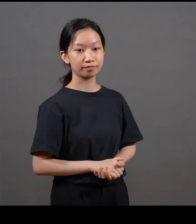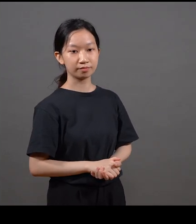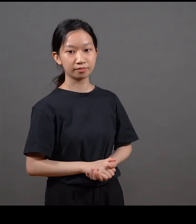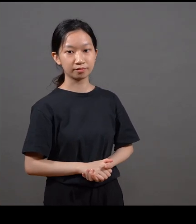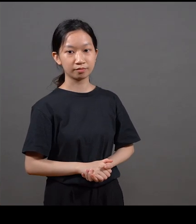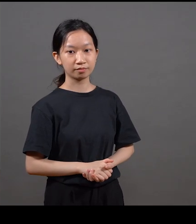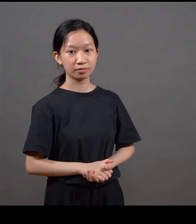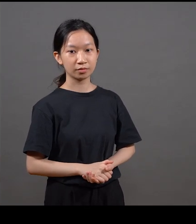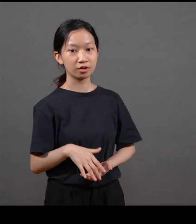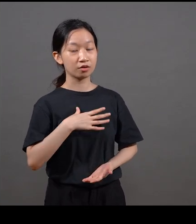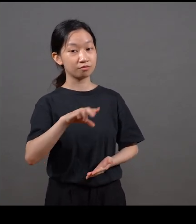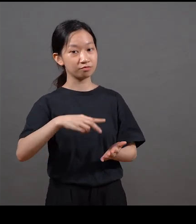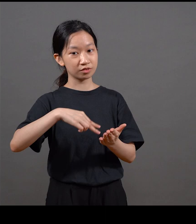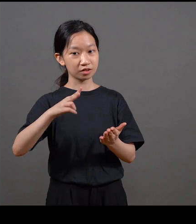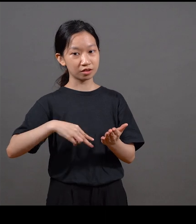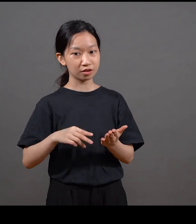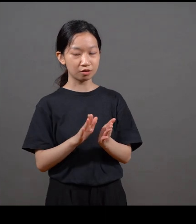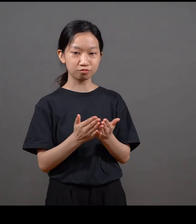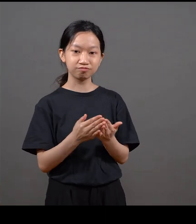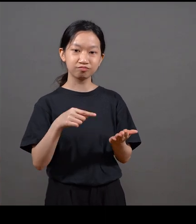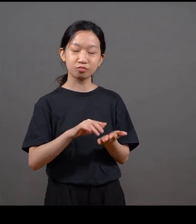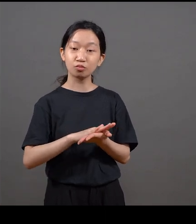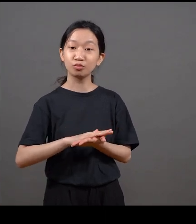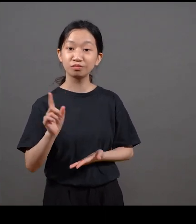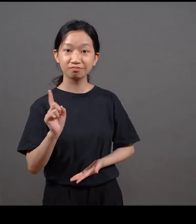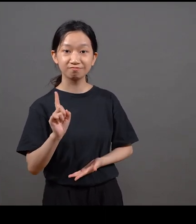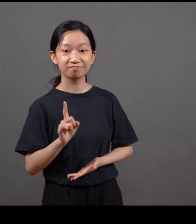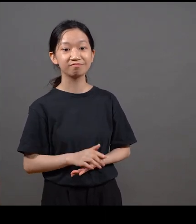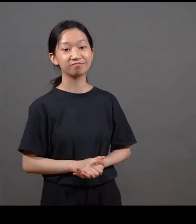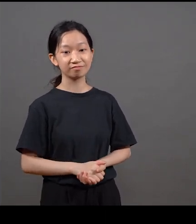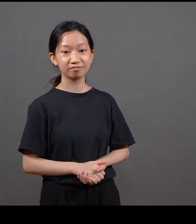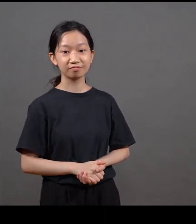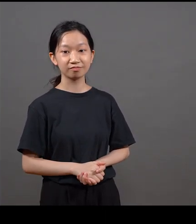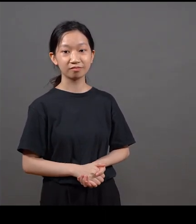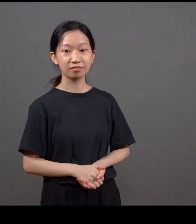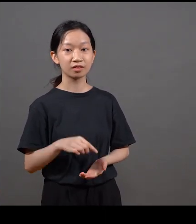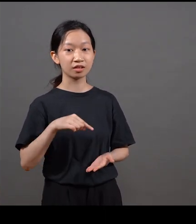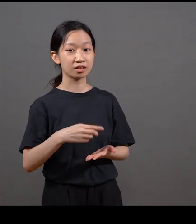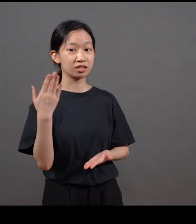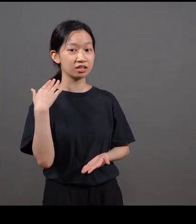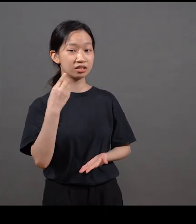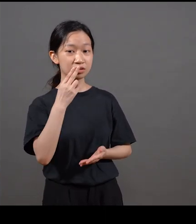We're just going to flip through the amazing stories that are in this magazine, as an example Cigarette ads don't exist anymore